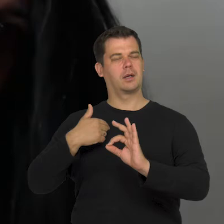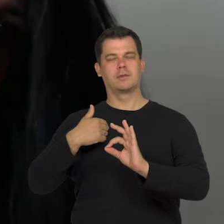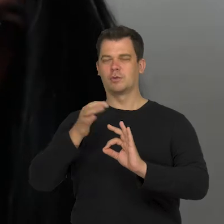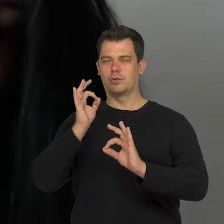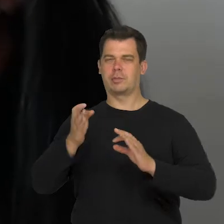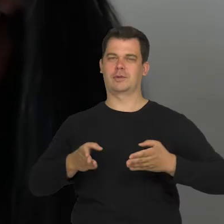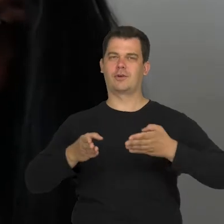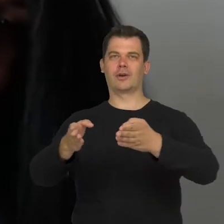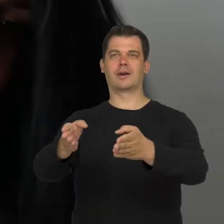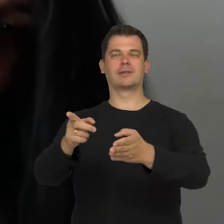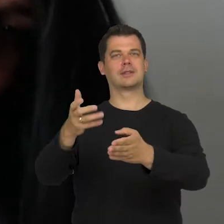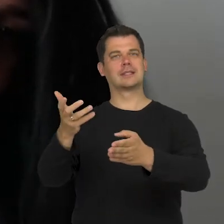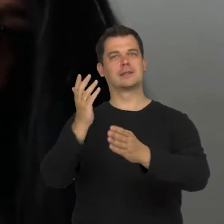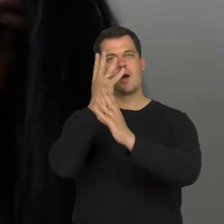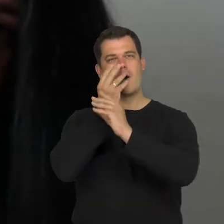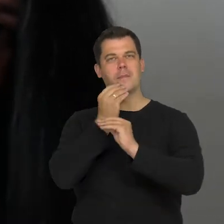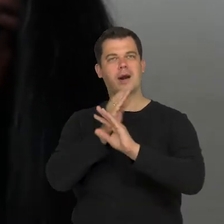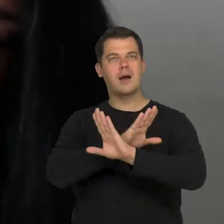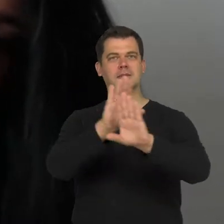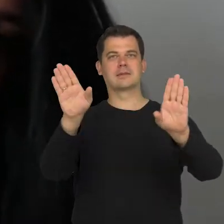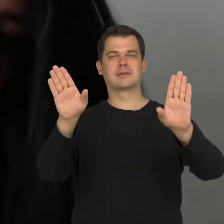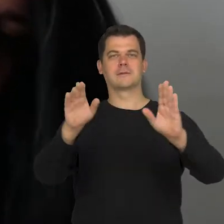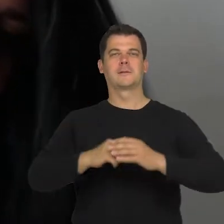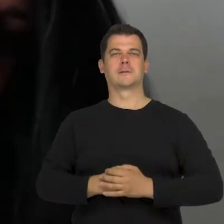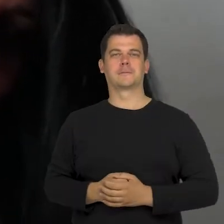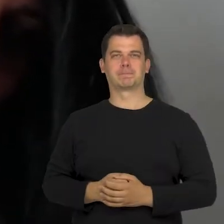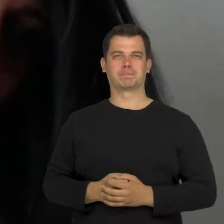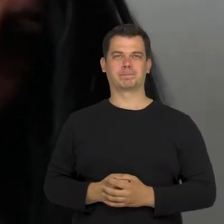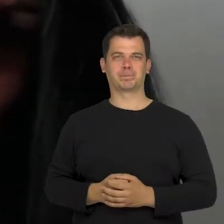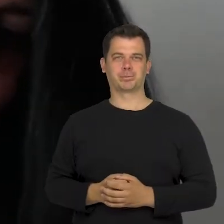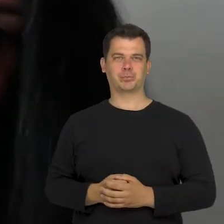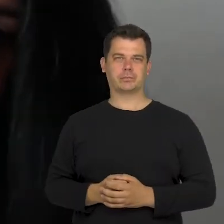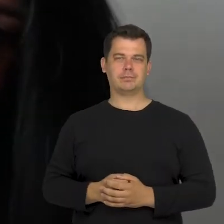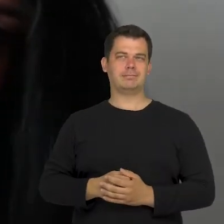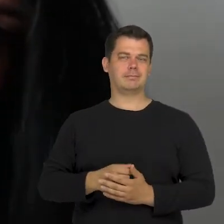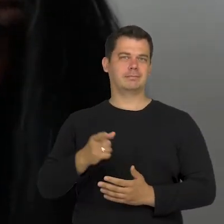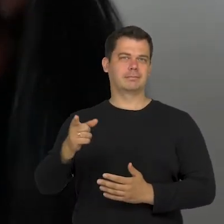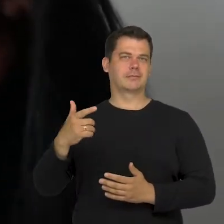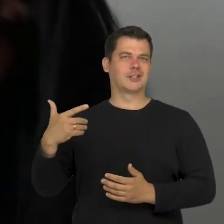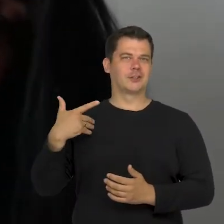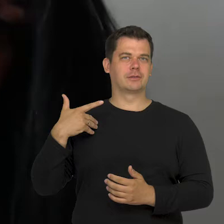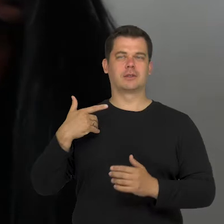which allows these images to exist with equal rights.